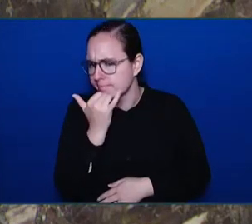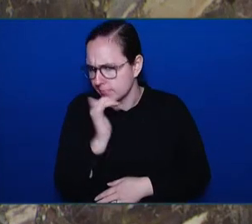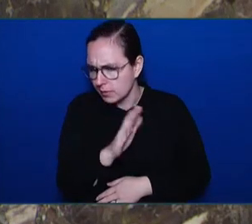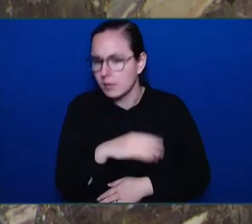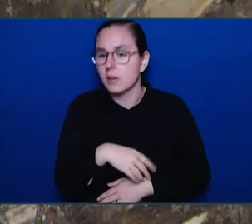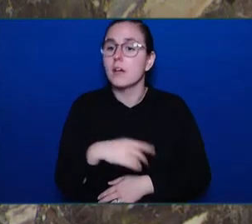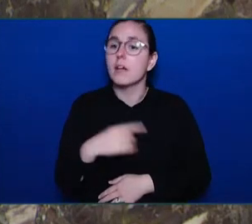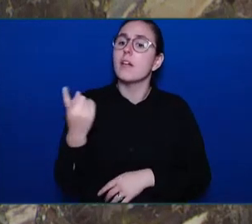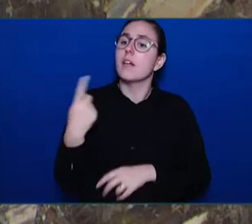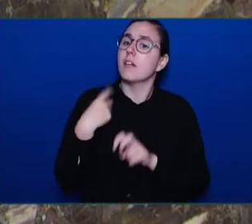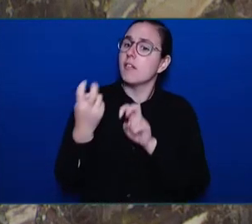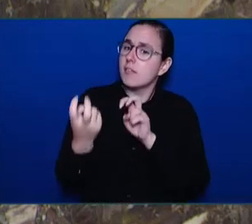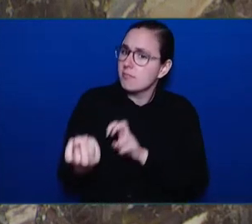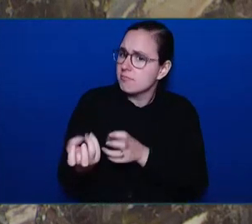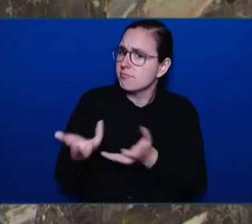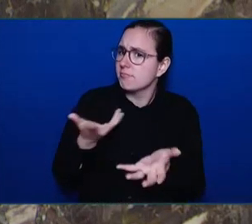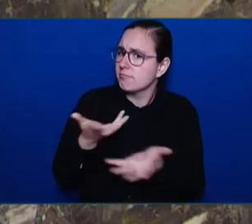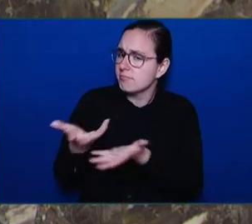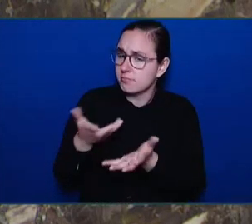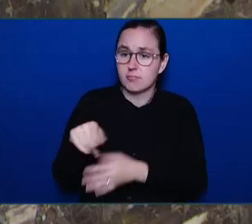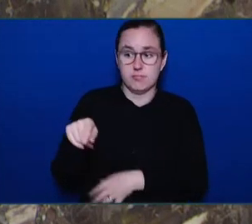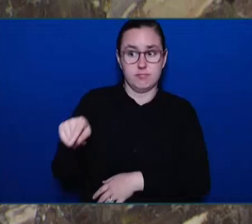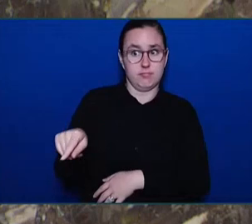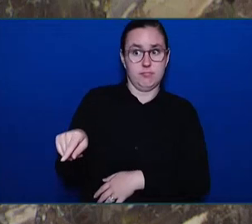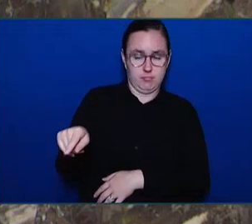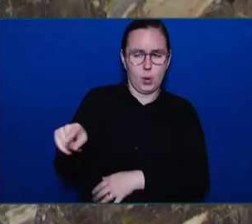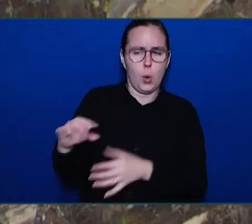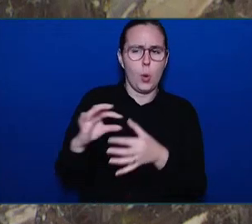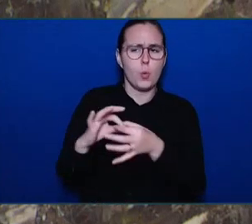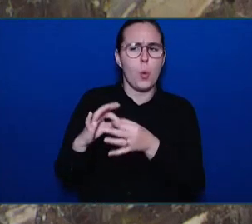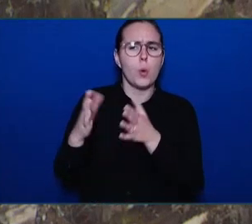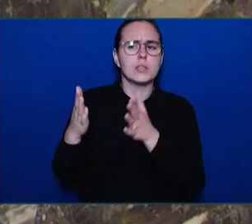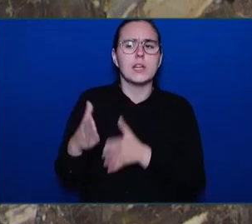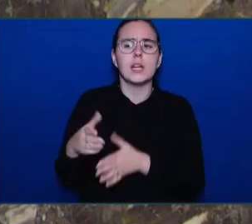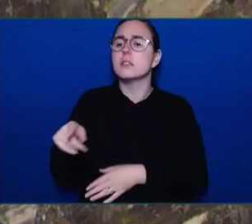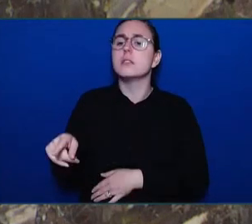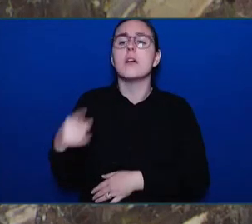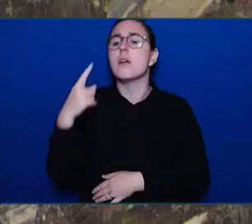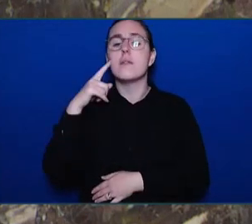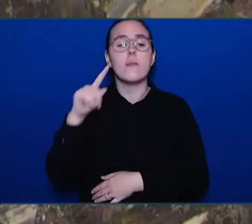Valley Ukrainian Cultural Society, with funding from the provincial Refugee Readiness Program.